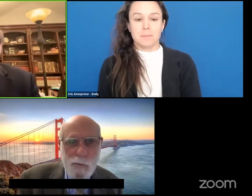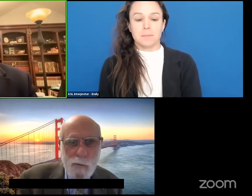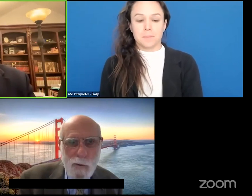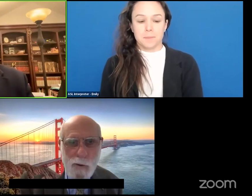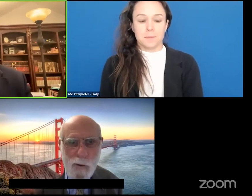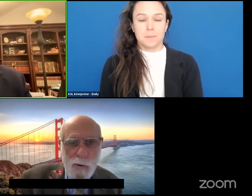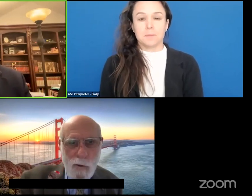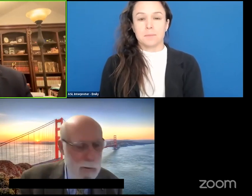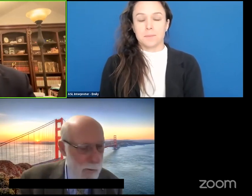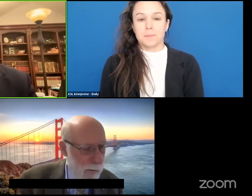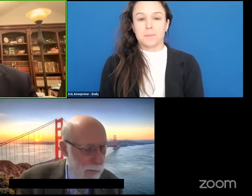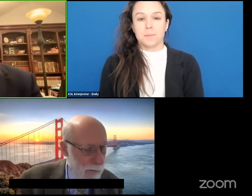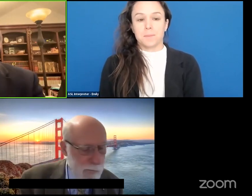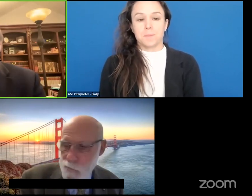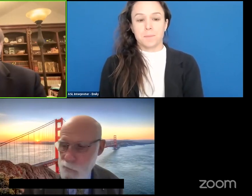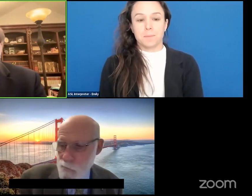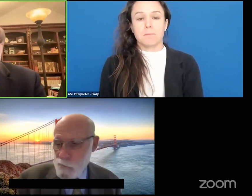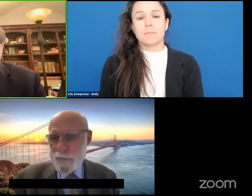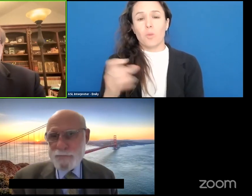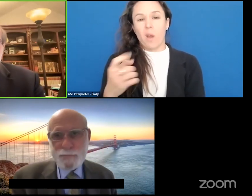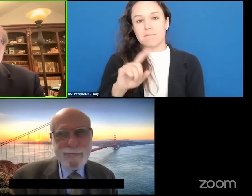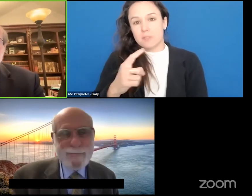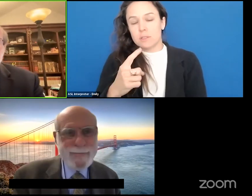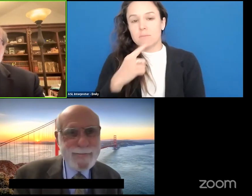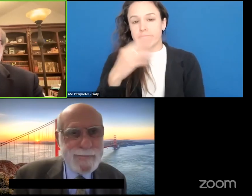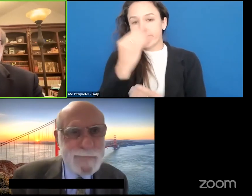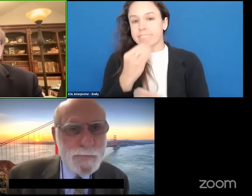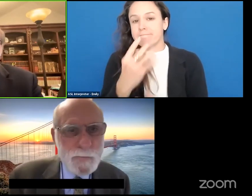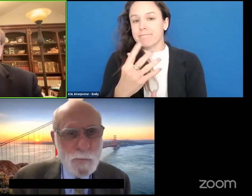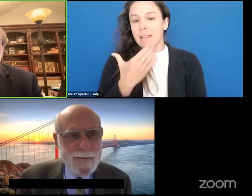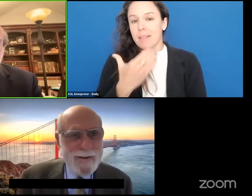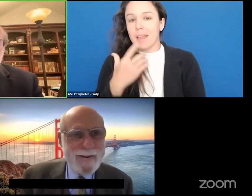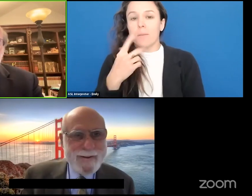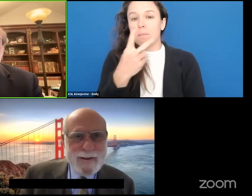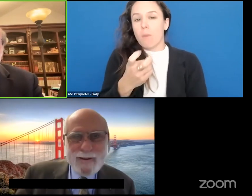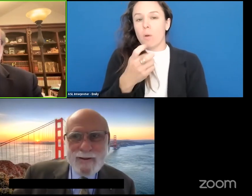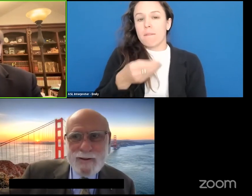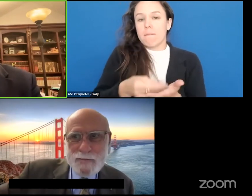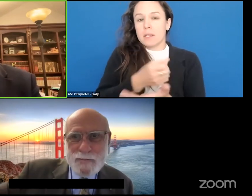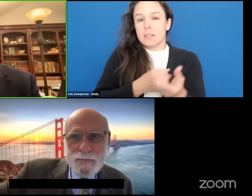I wanted to thank first of all both funding agencies who helped make this Workshop and